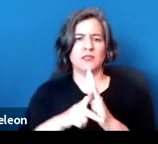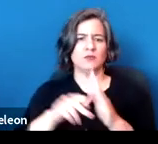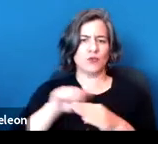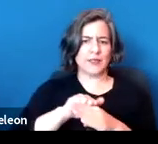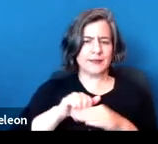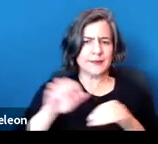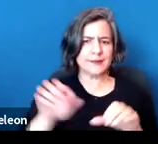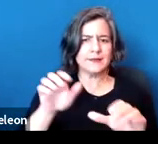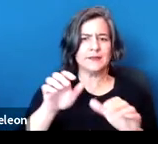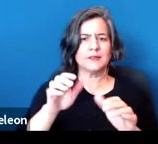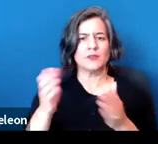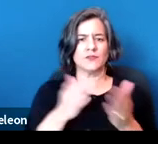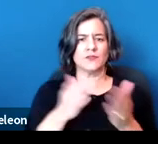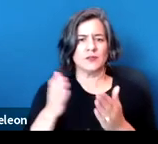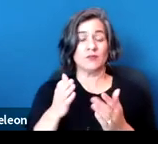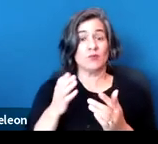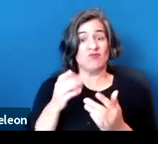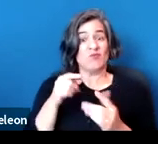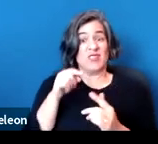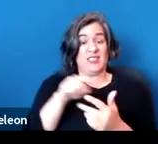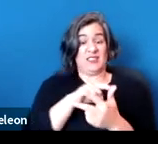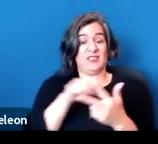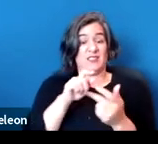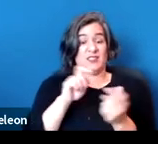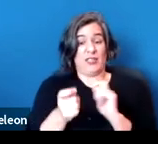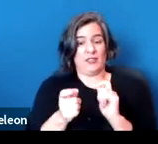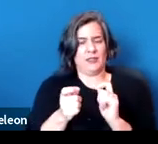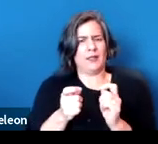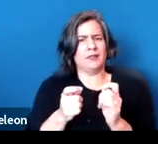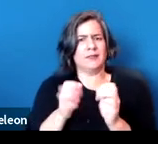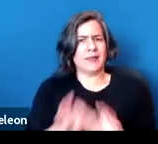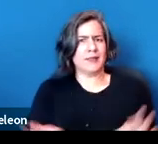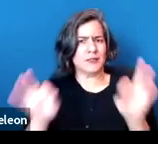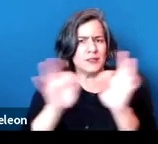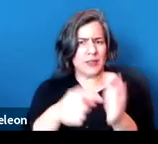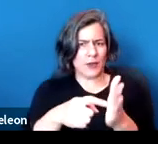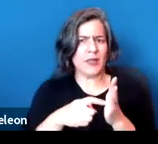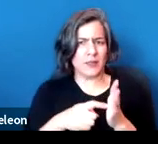or services when these changes are necessary to allow a person